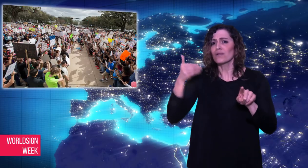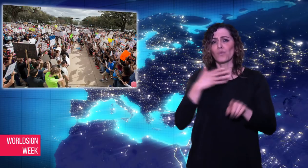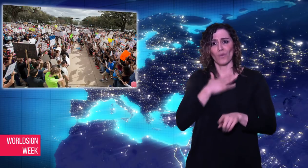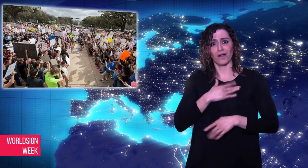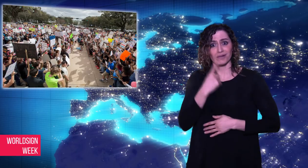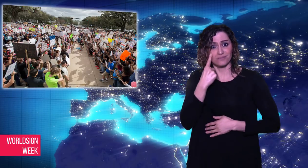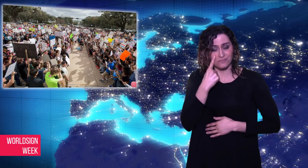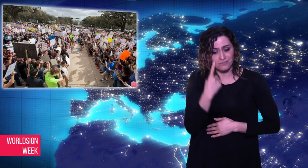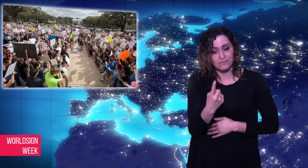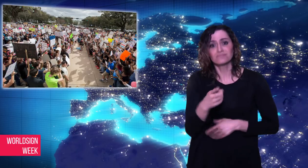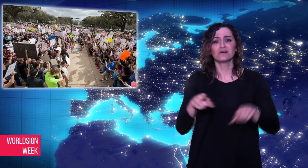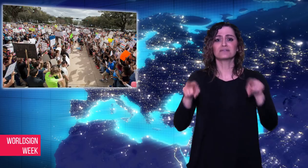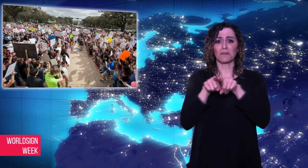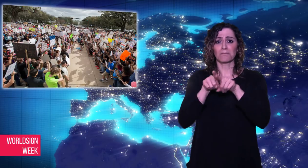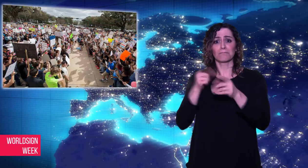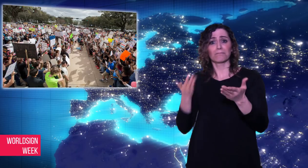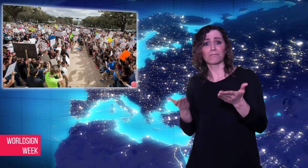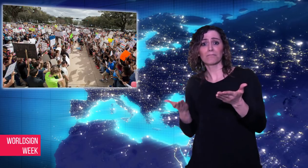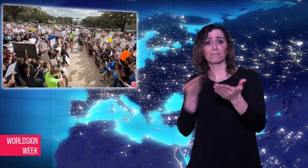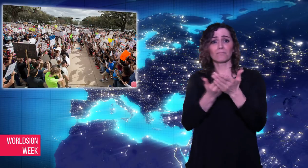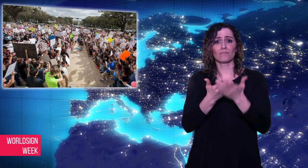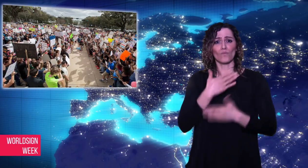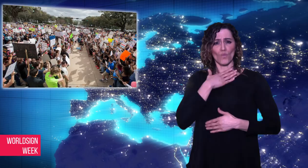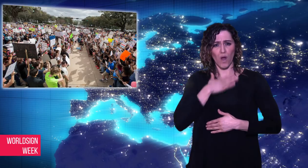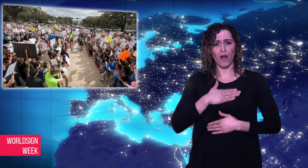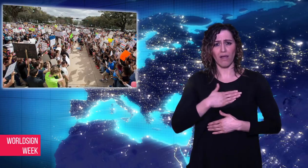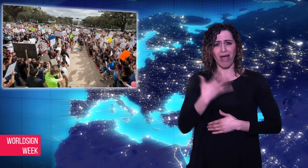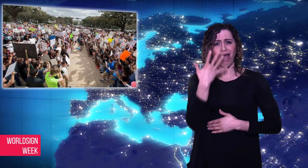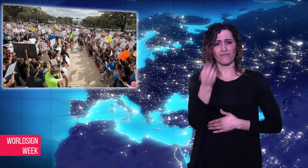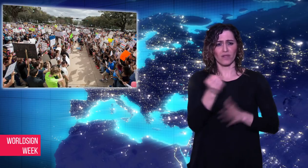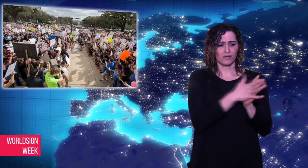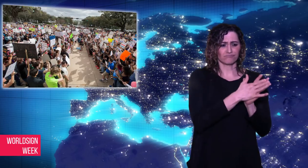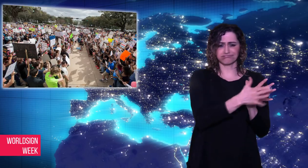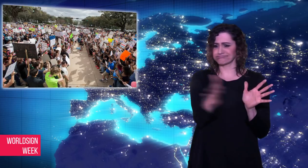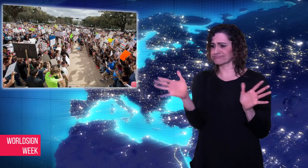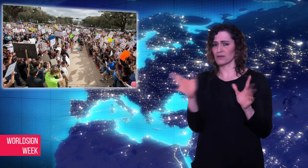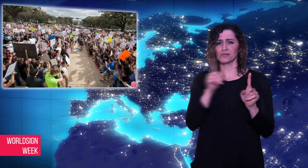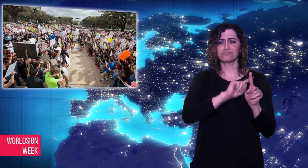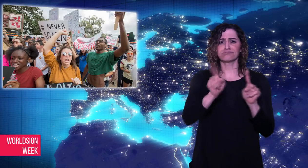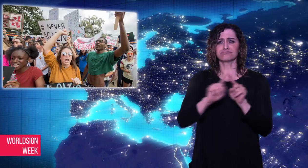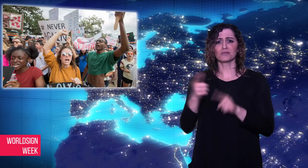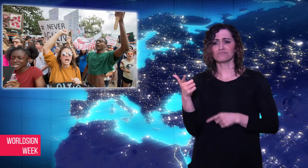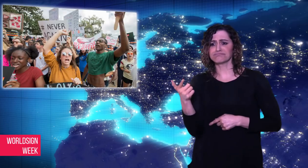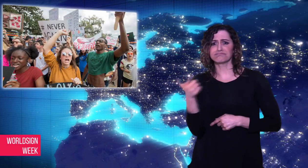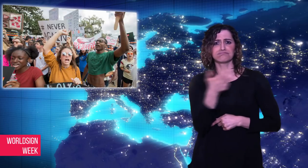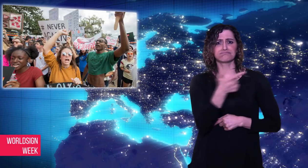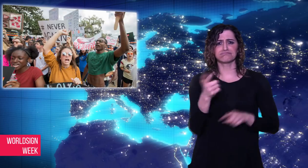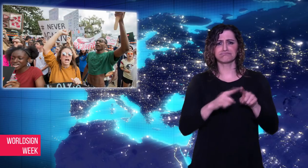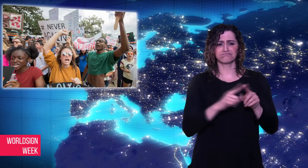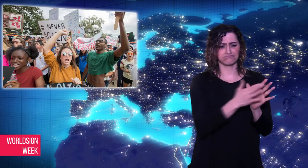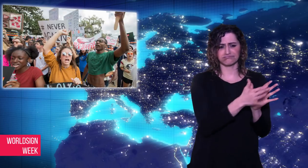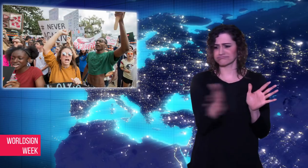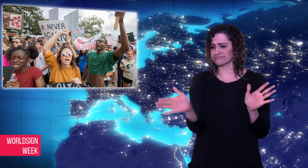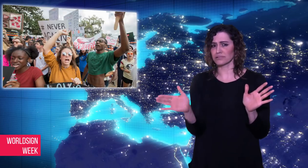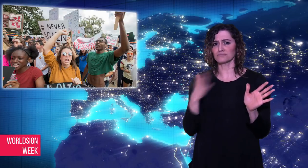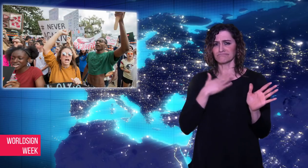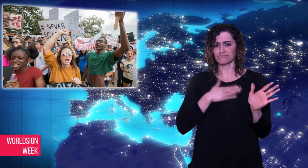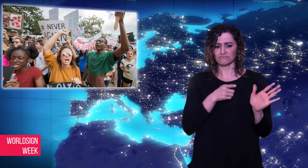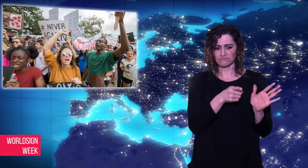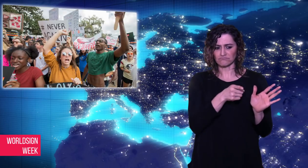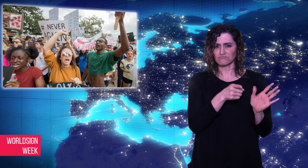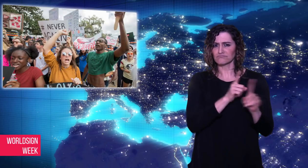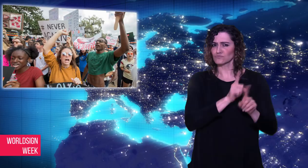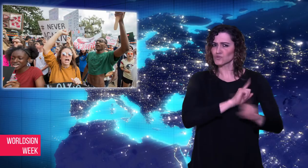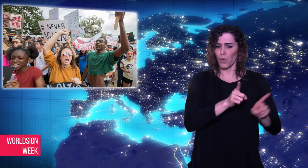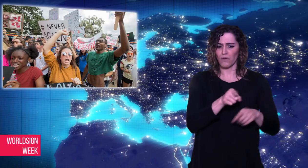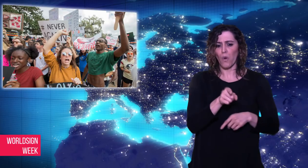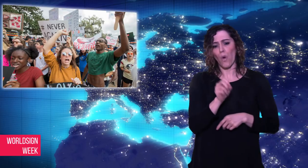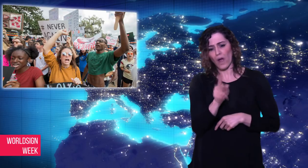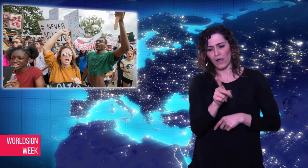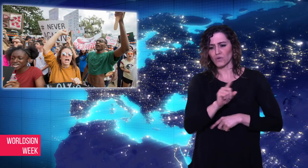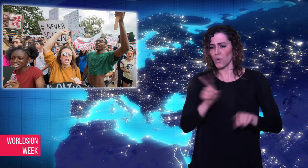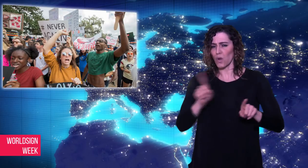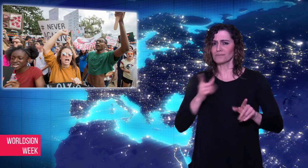pending measures, the murder rate in U.S.